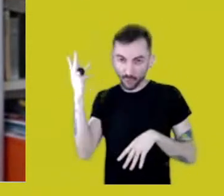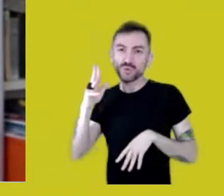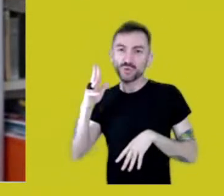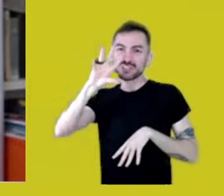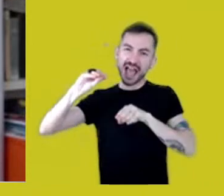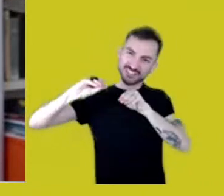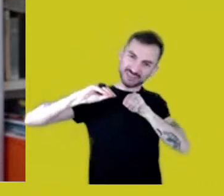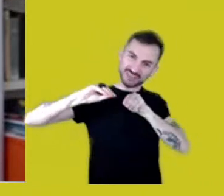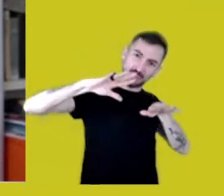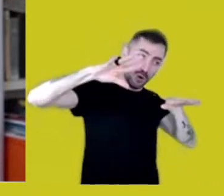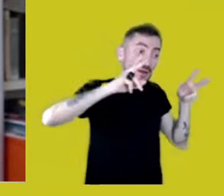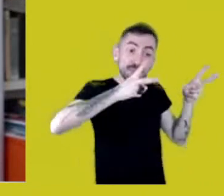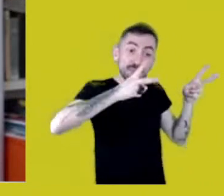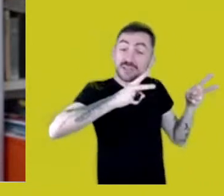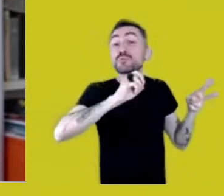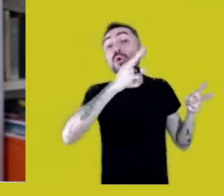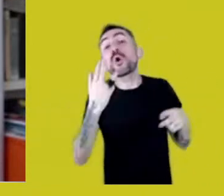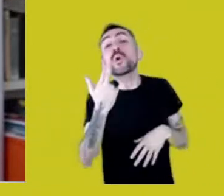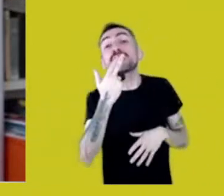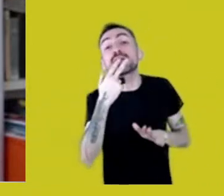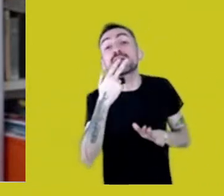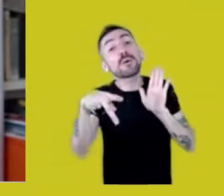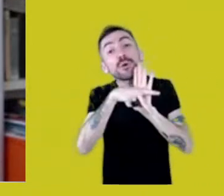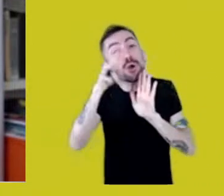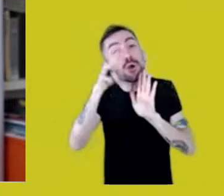But language is a weapon as well.